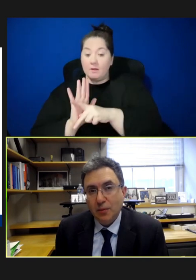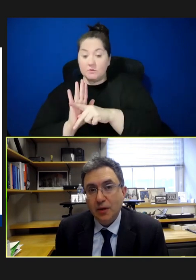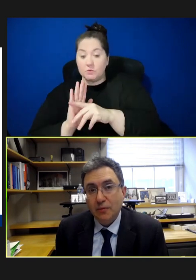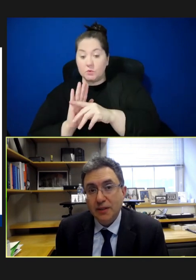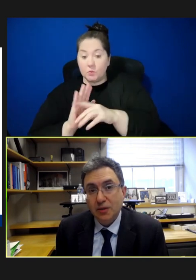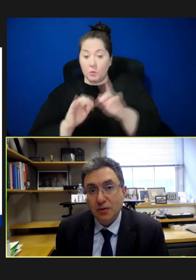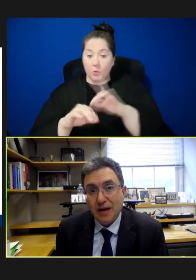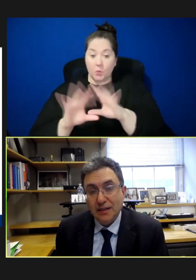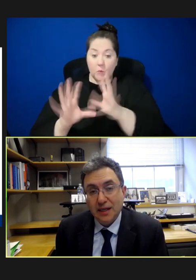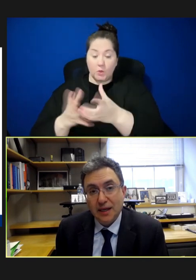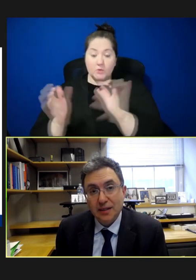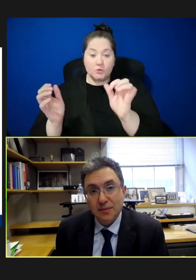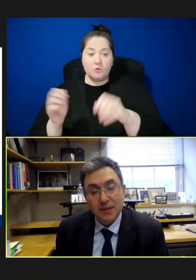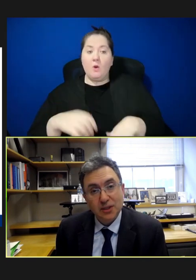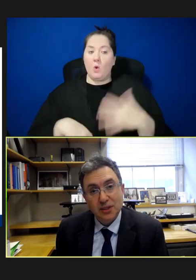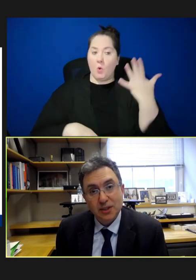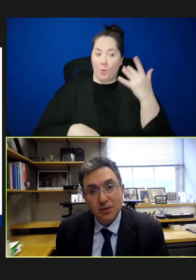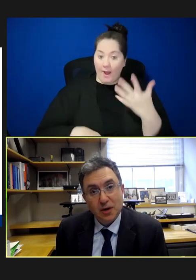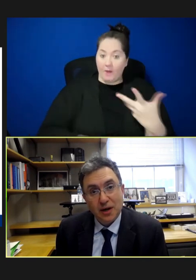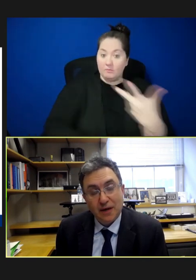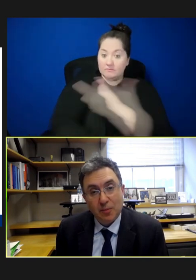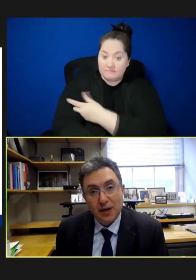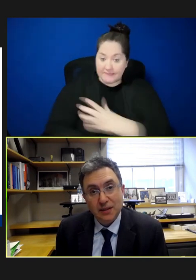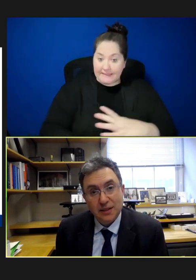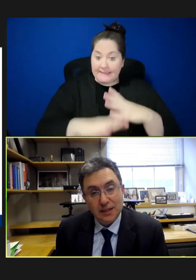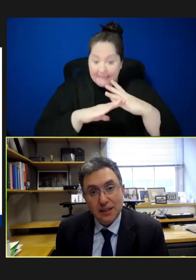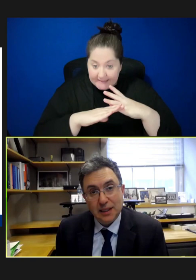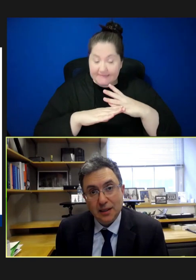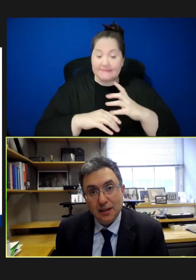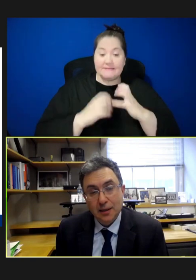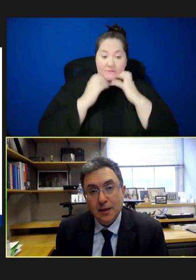of the reasons we vaccinated against measles is that we don't have outbreaks at Disneyland.